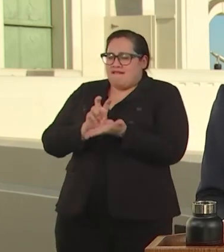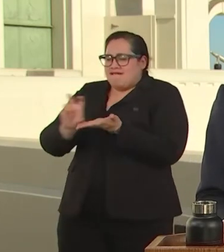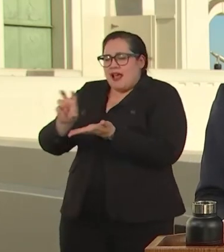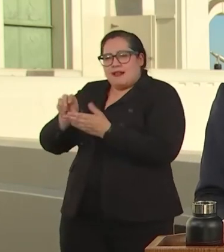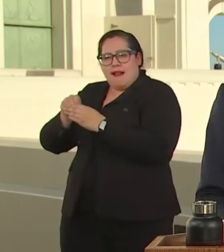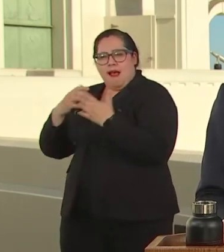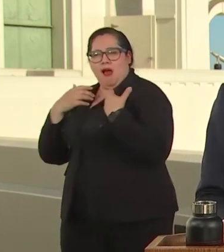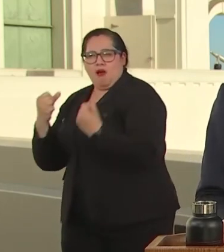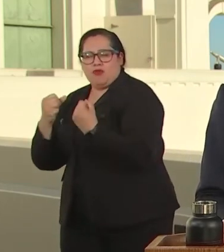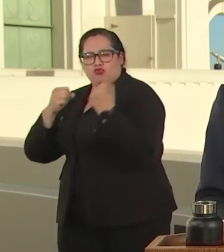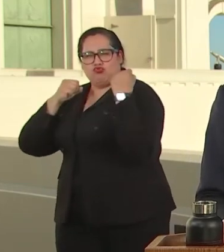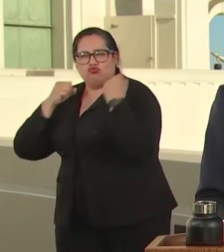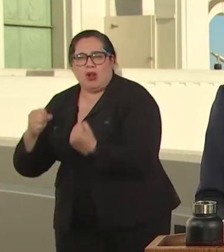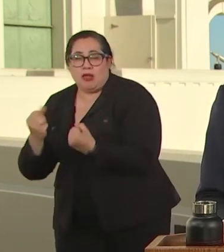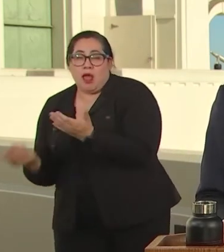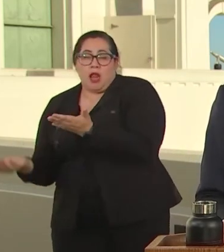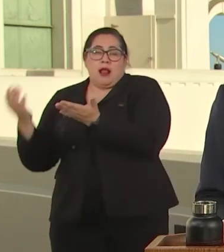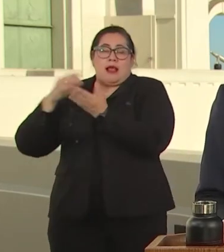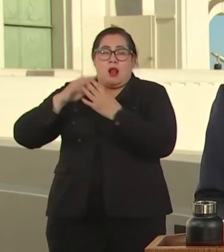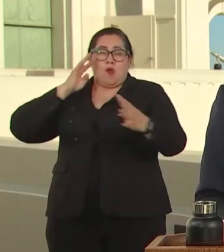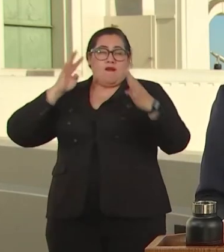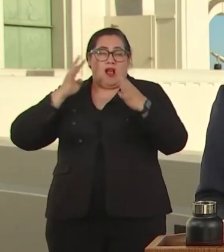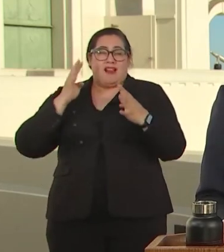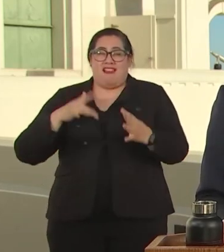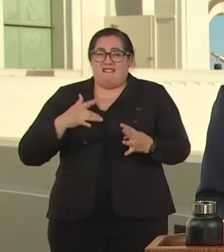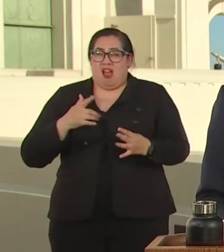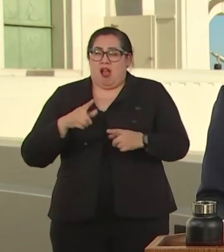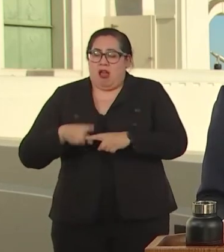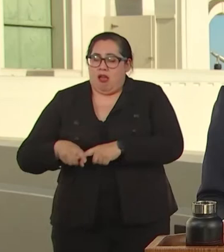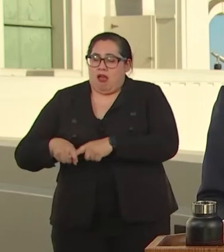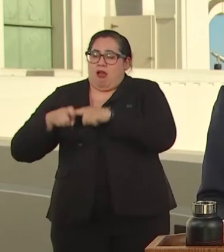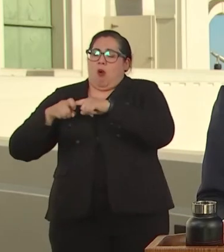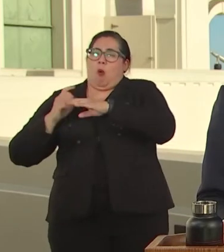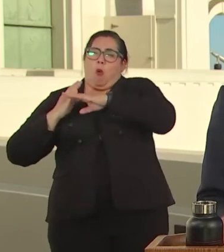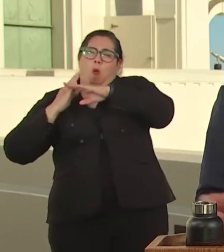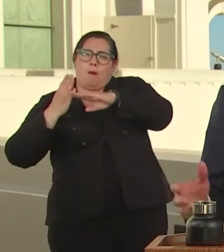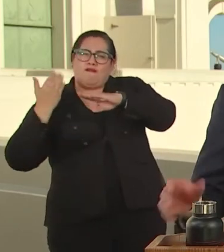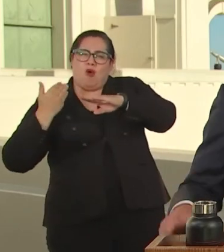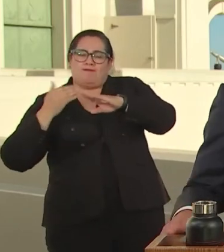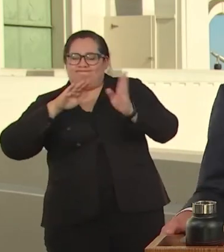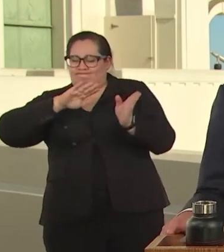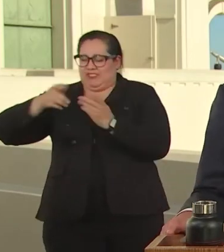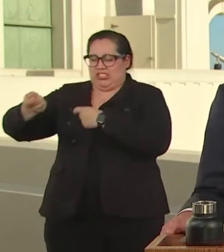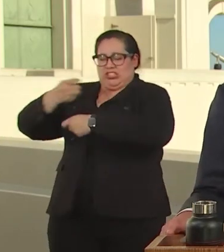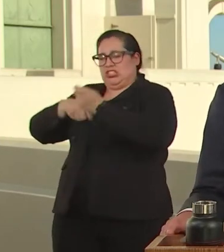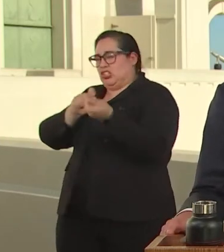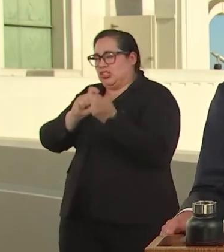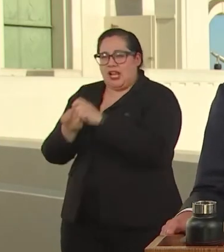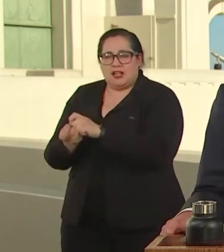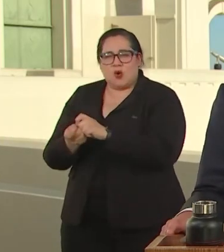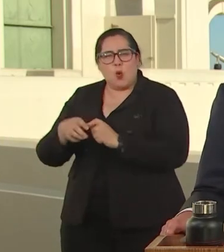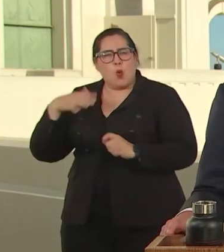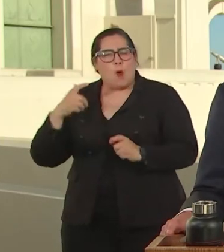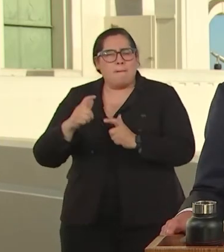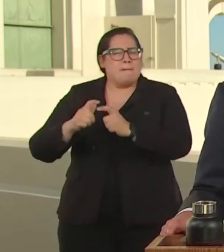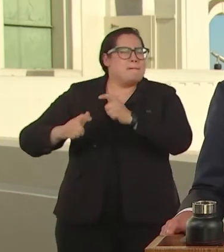WHAT HAS HELD US BACK. IT'S THE BIGGEST CITY BUDGET I'VE EVER PRESENTED. IT'S THE MOST PROGRESSIVE TOO,